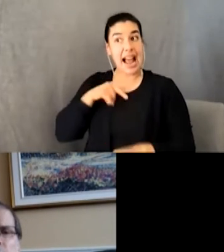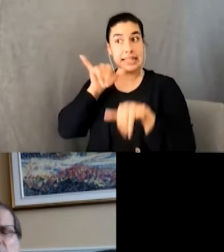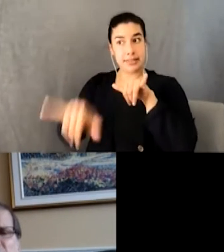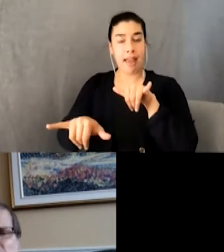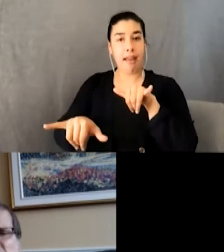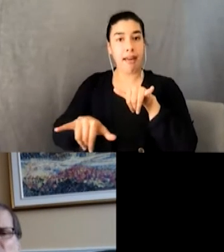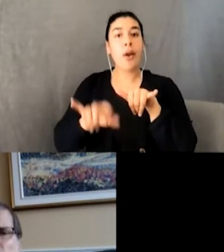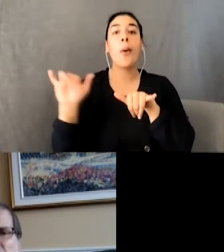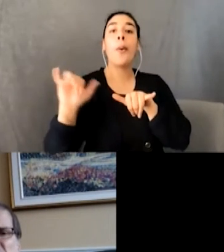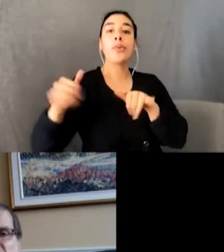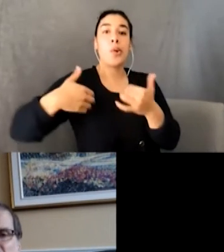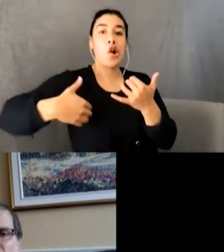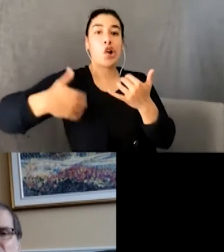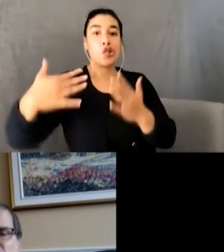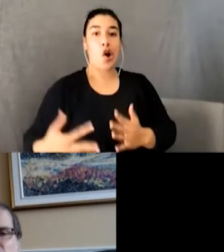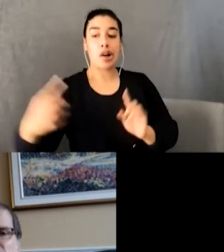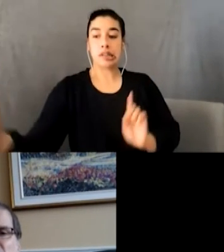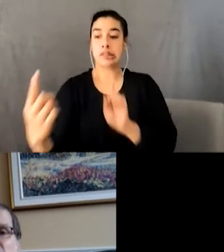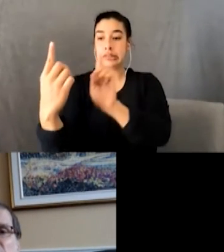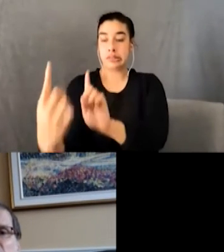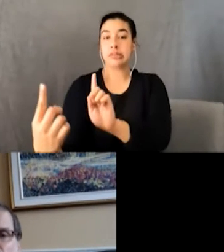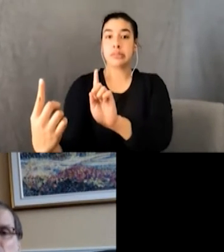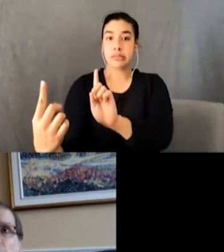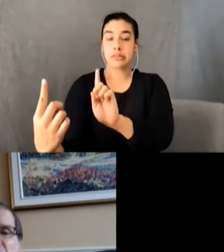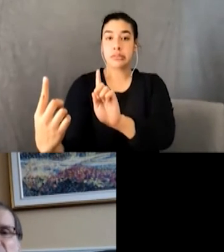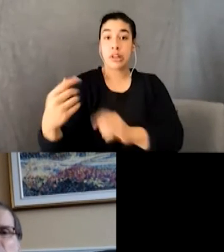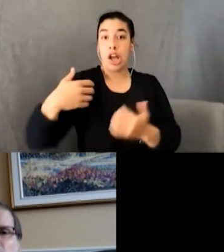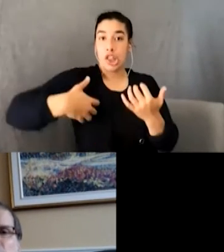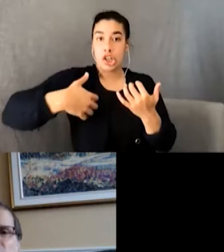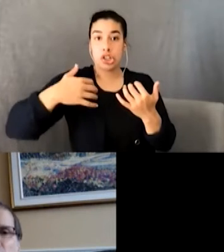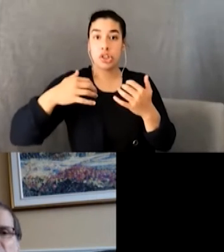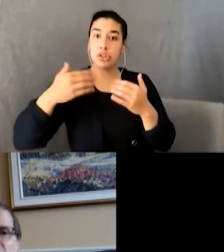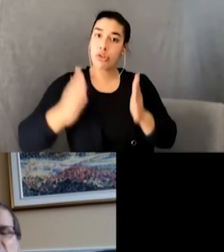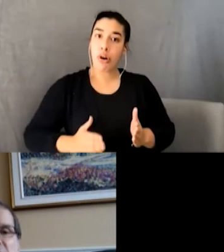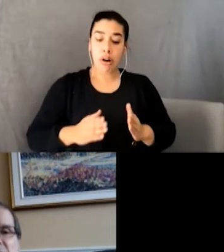He spent a few moments staring at his shoes, then looked me up and down. “You’re in,” he said.